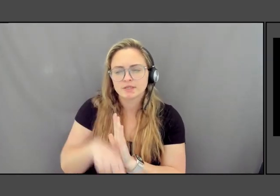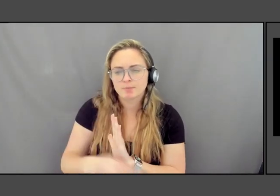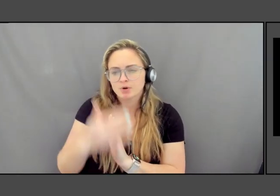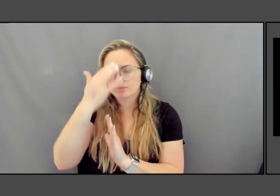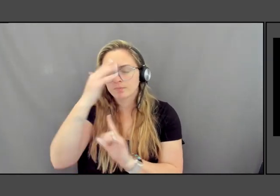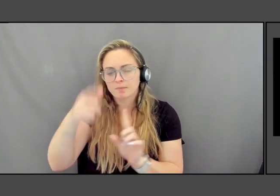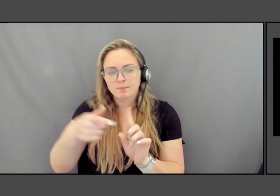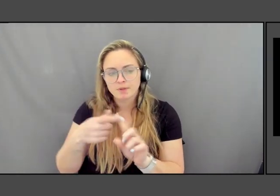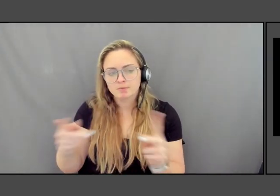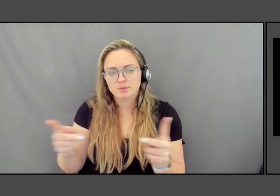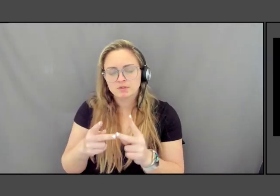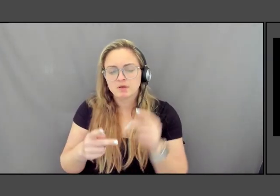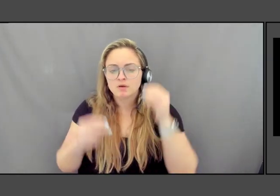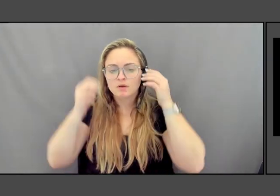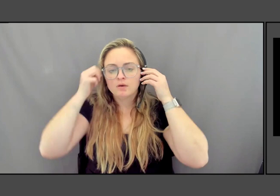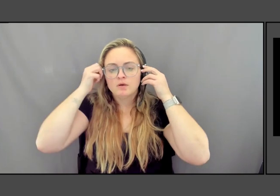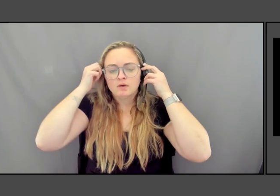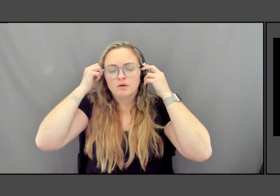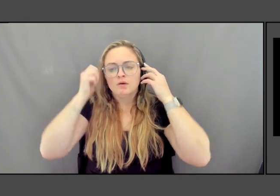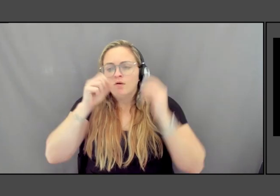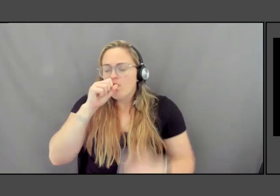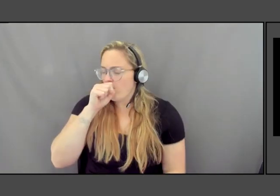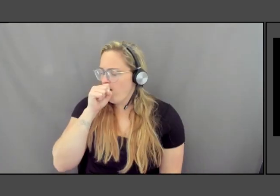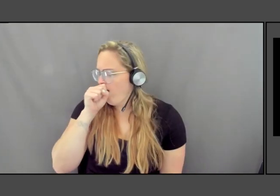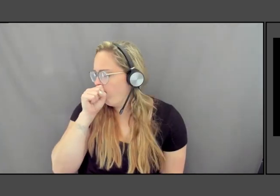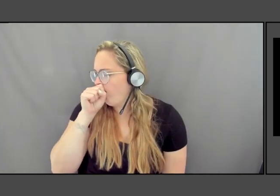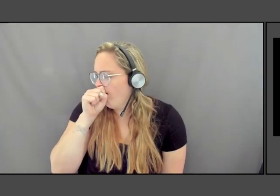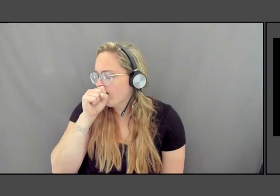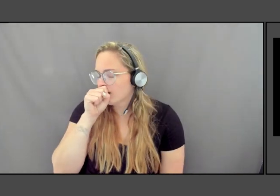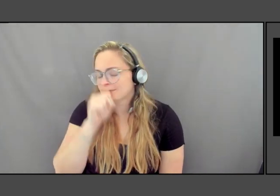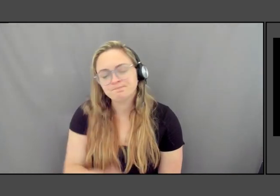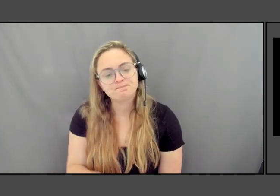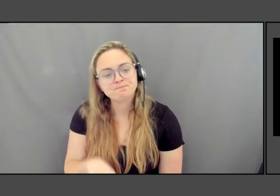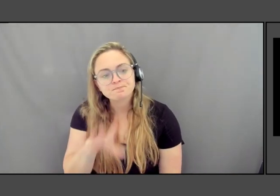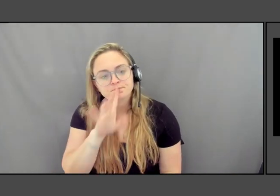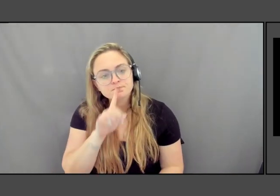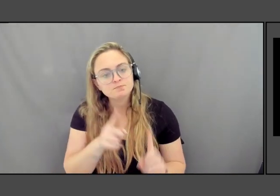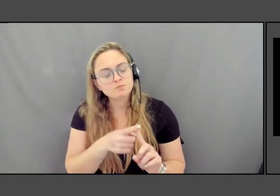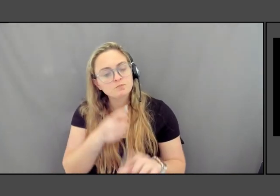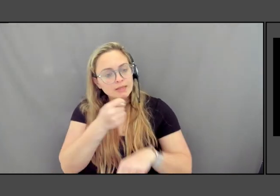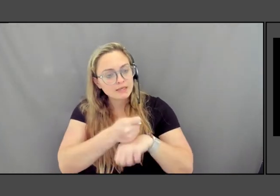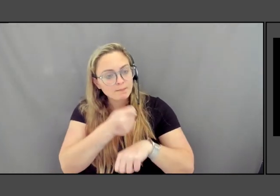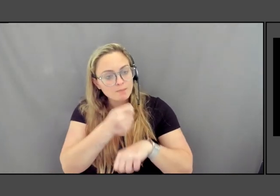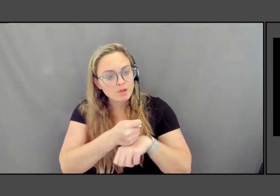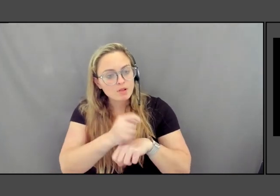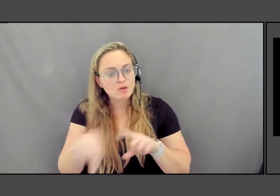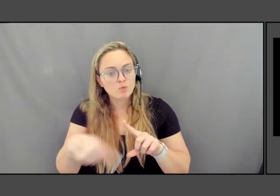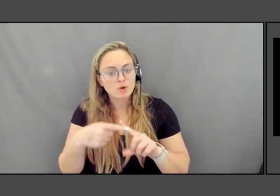For instance, like the white classical Greek temple, I think when I was studying them, you know,